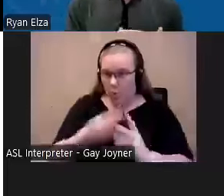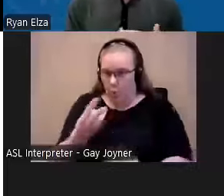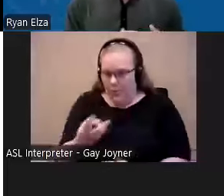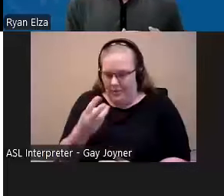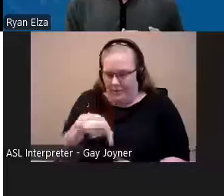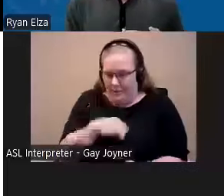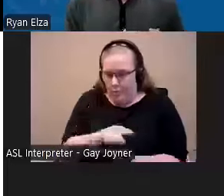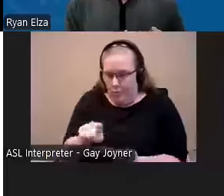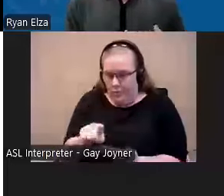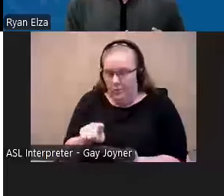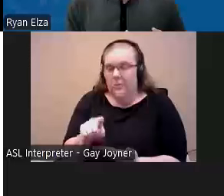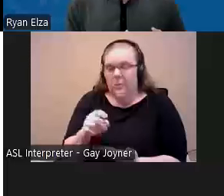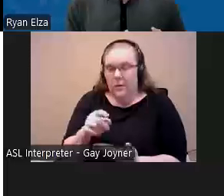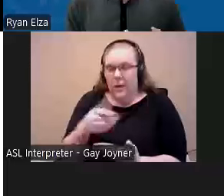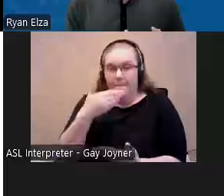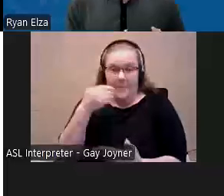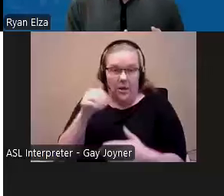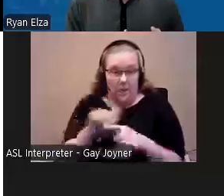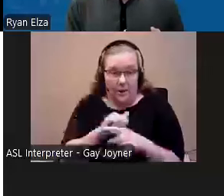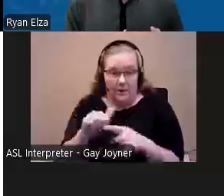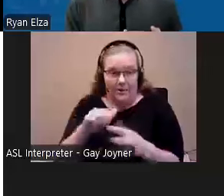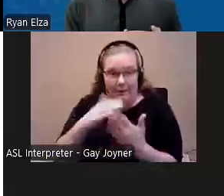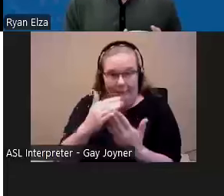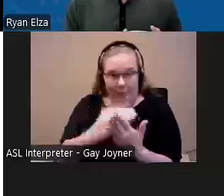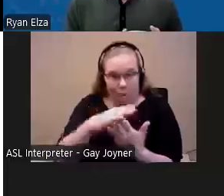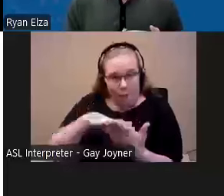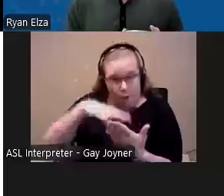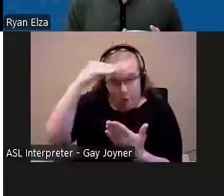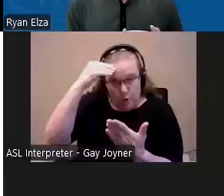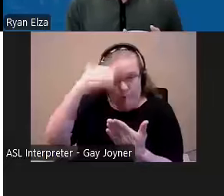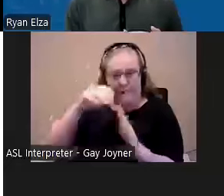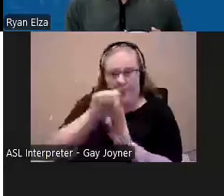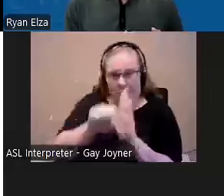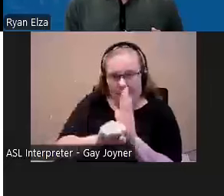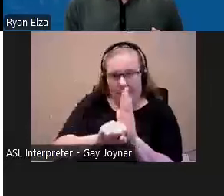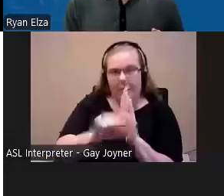best practices and lessons learned from each of the states participating in our 2024 cohort.